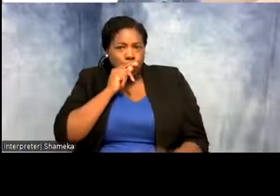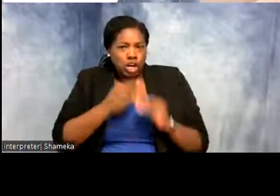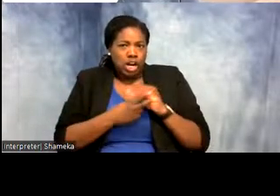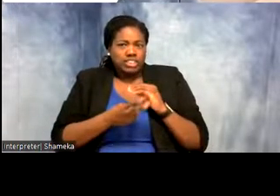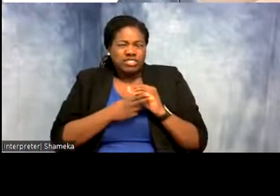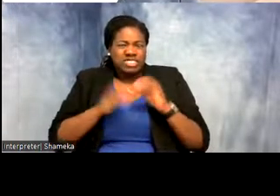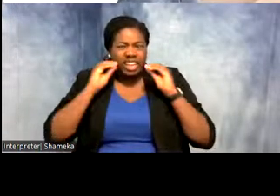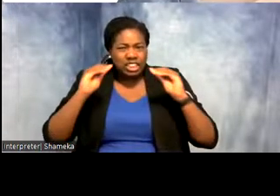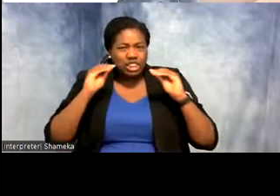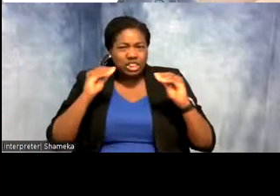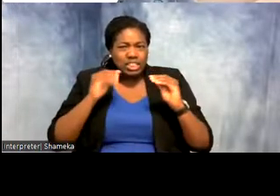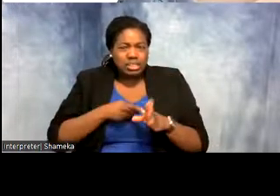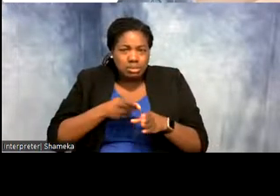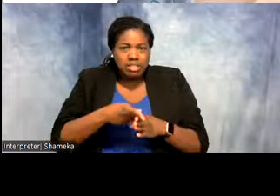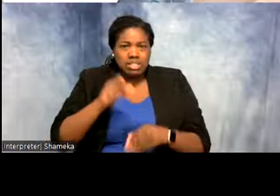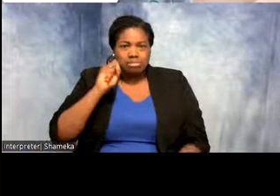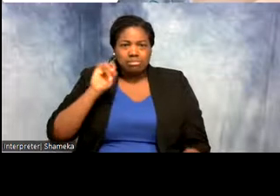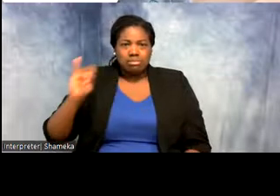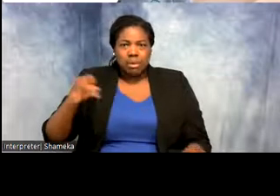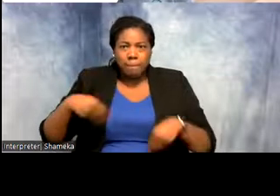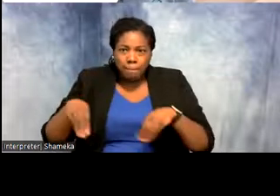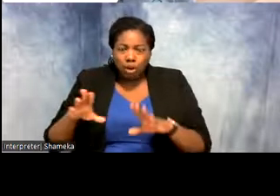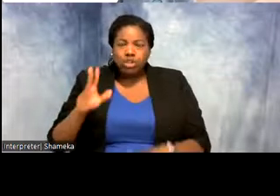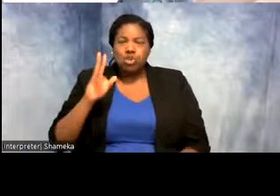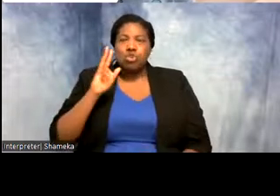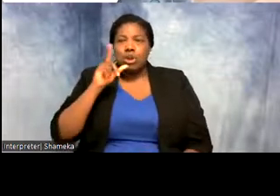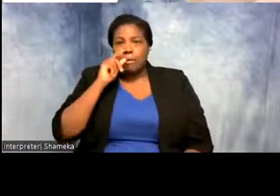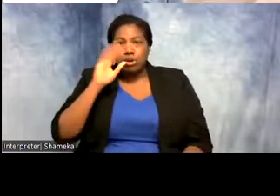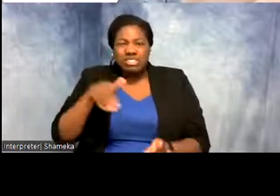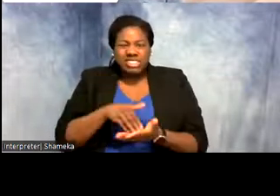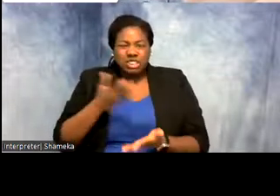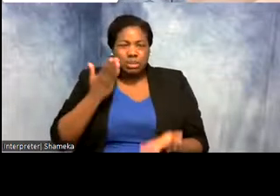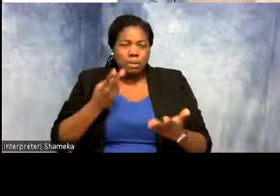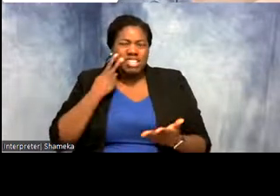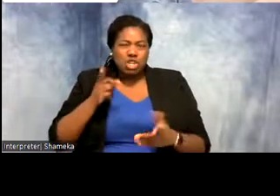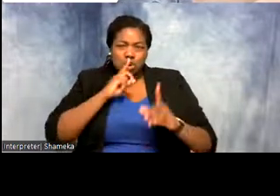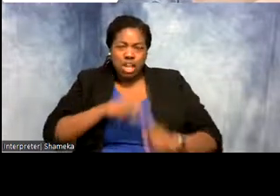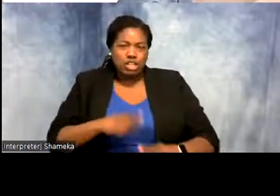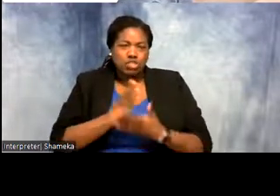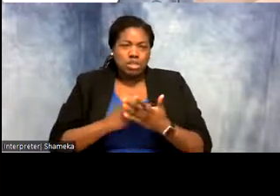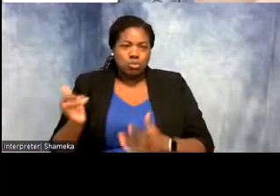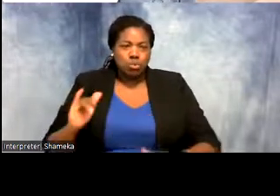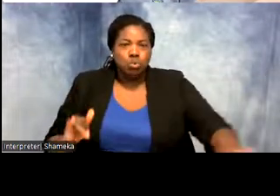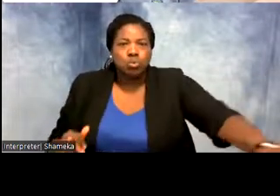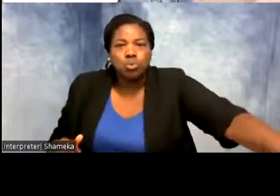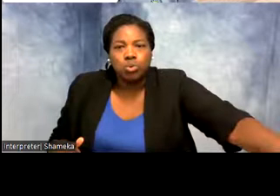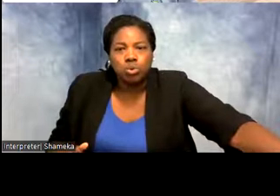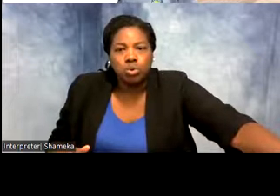the Smithsonian Migratory Bird Center so you may see some answers from her as well. So once again